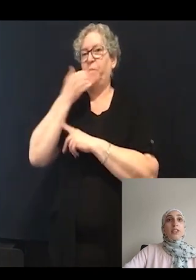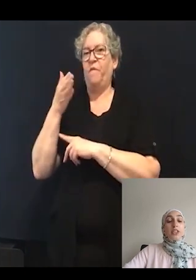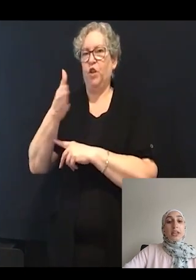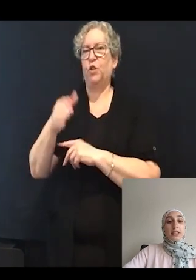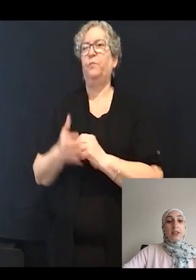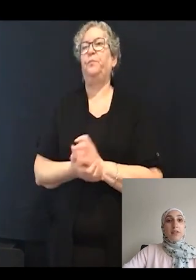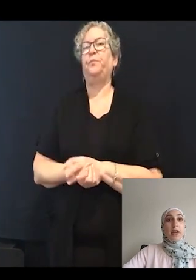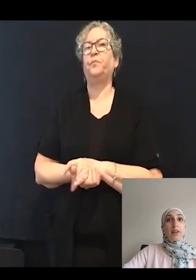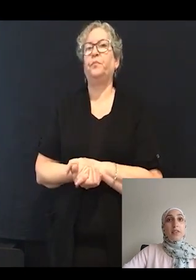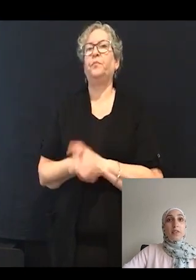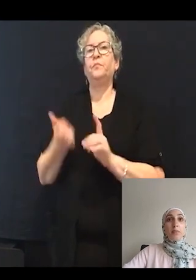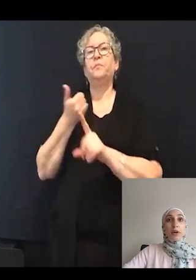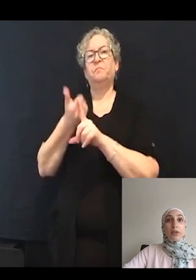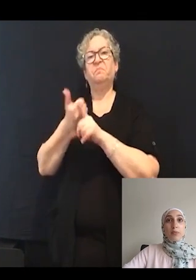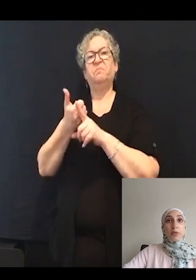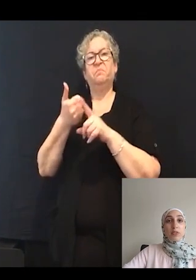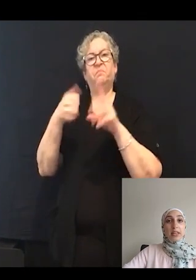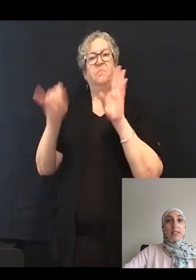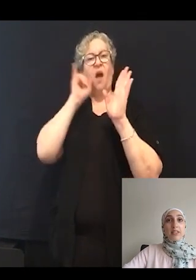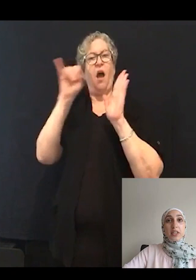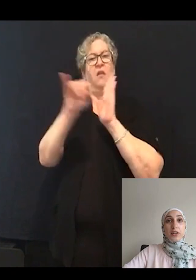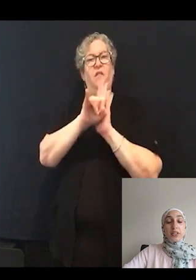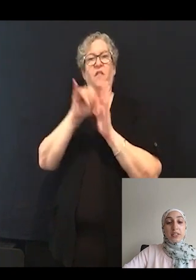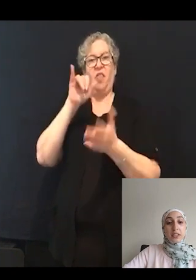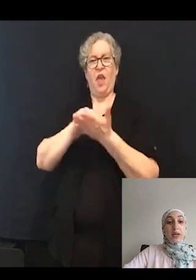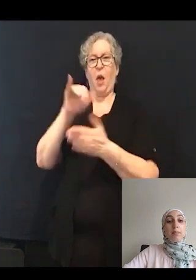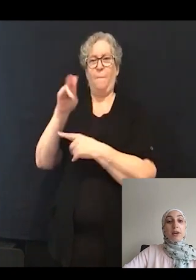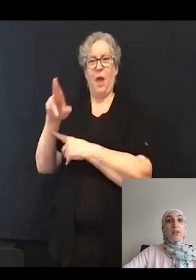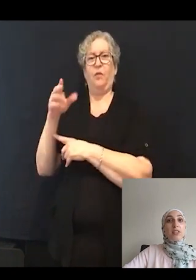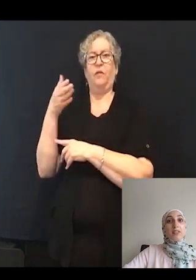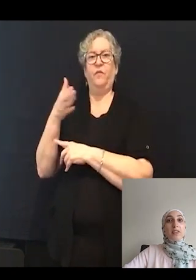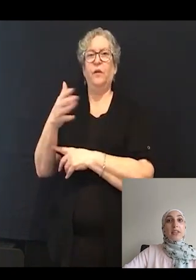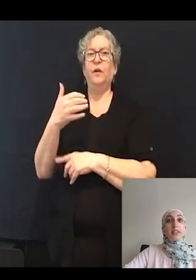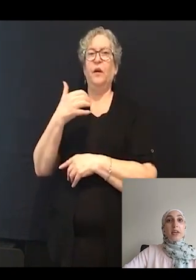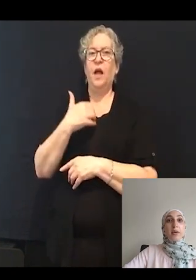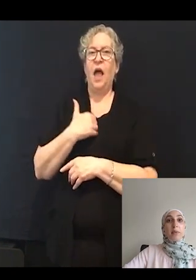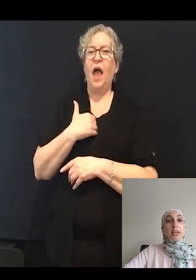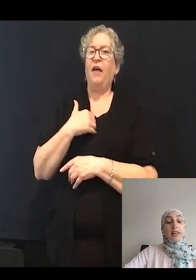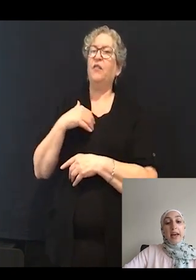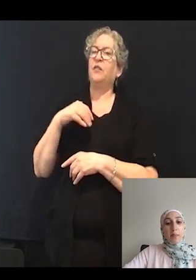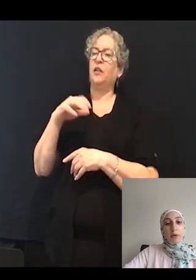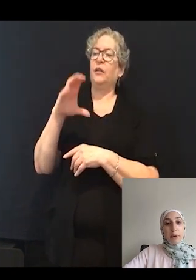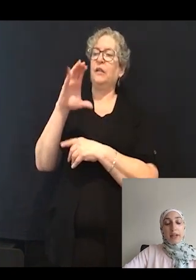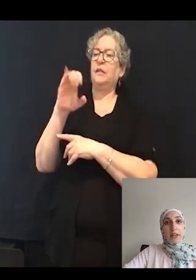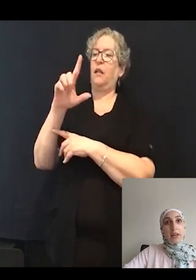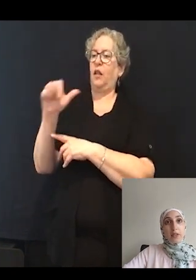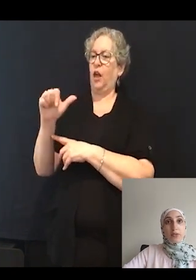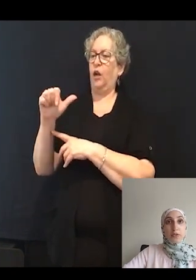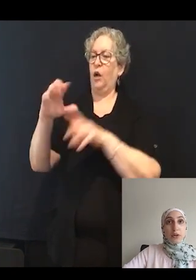She identified that the Mariner mutant has a stereocilia bundle defect, meaning an abnormality in those finger